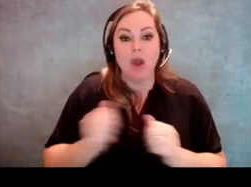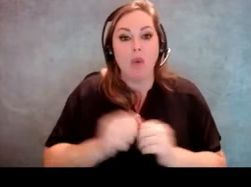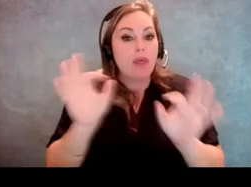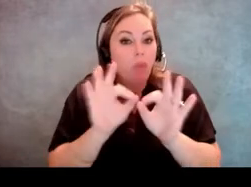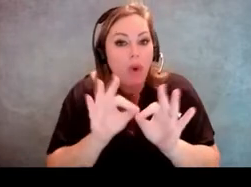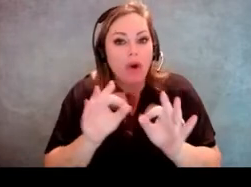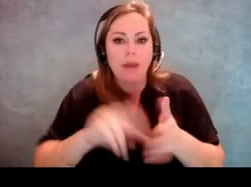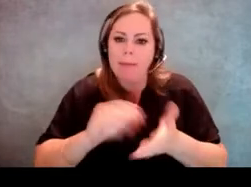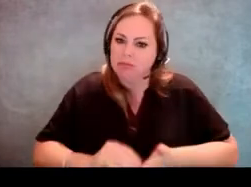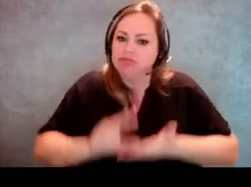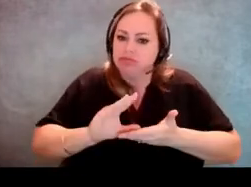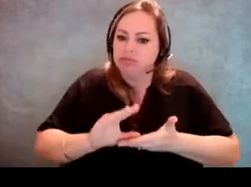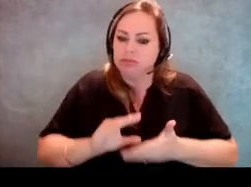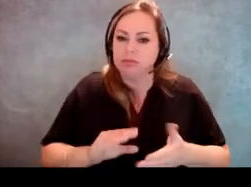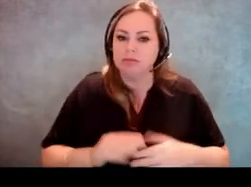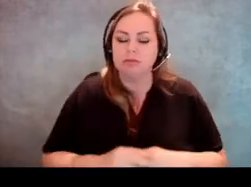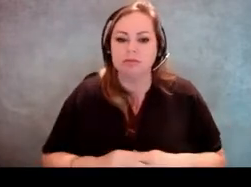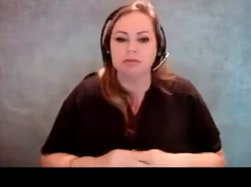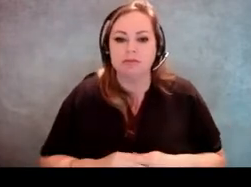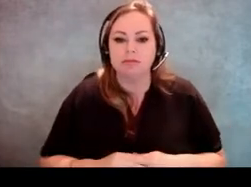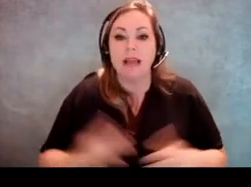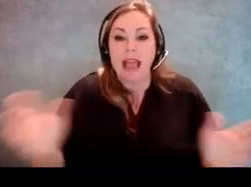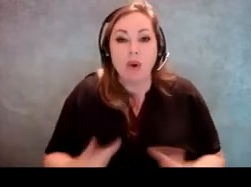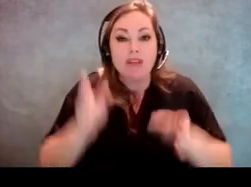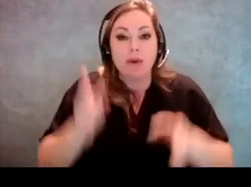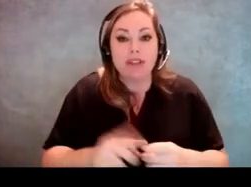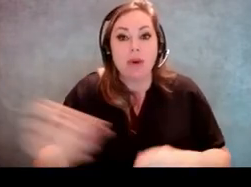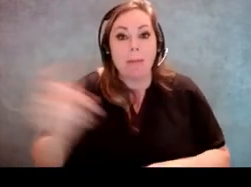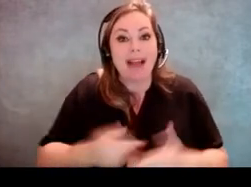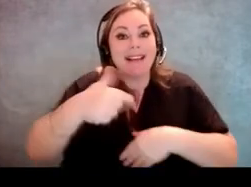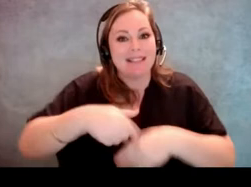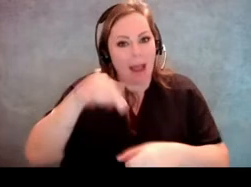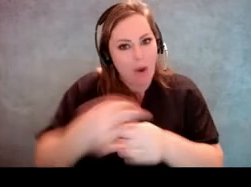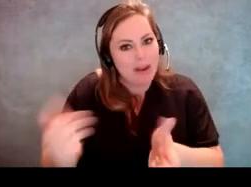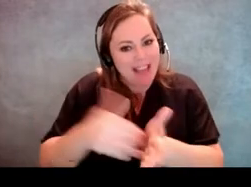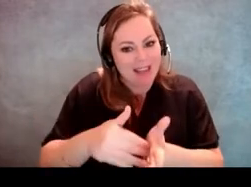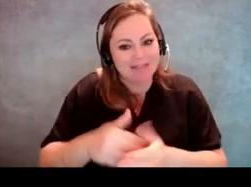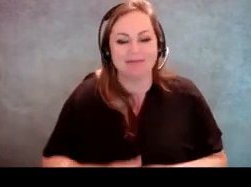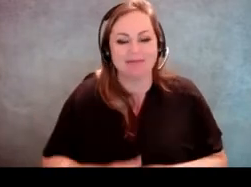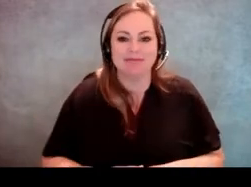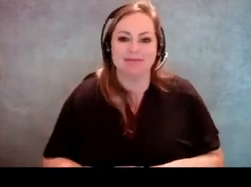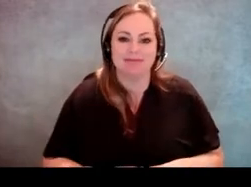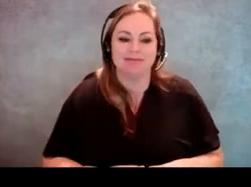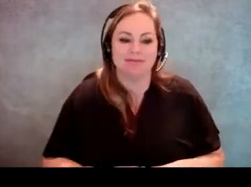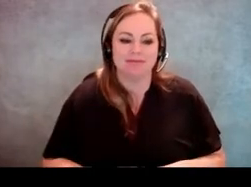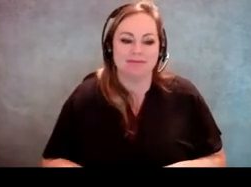that means a lot more. And it could really encourage a person to come back and vote again, you know. [Jeff Miller] I mean,